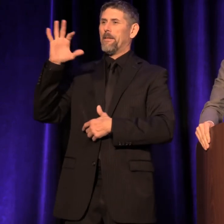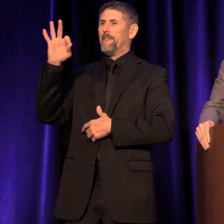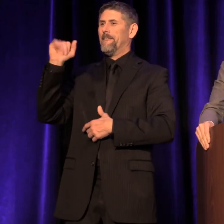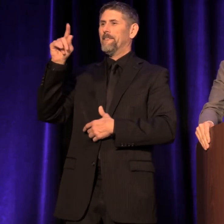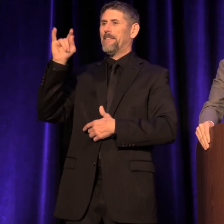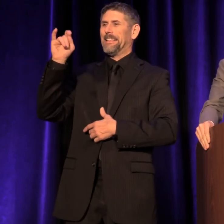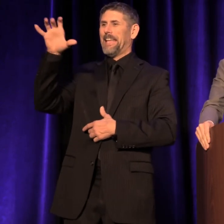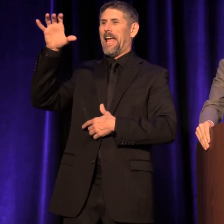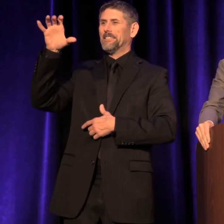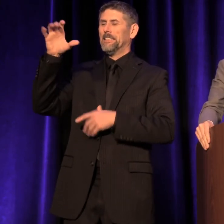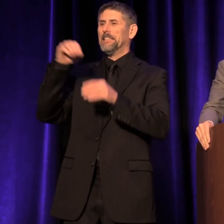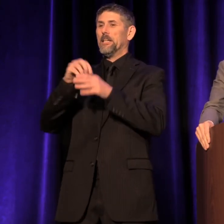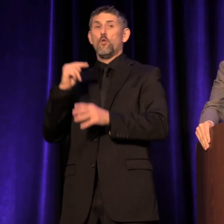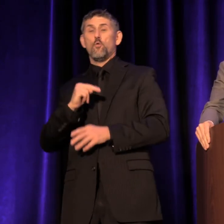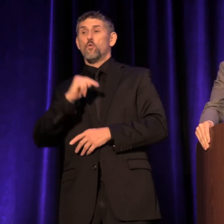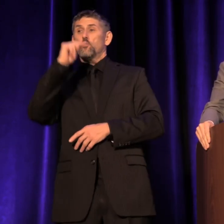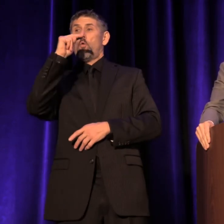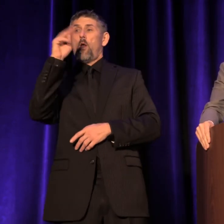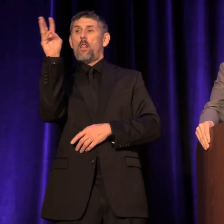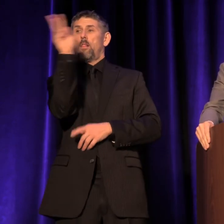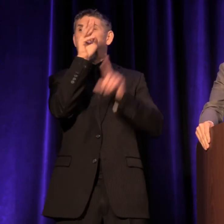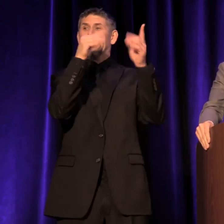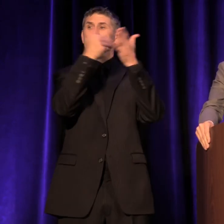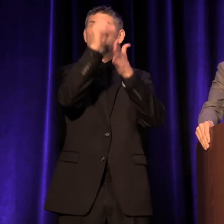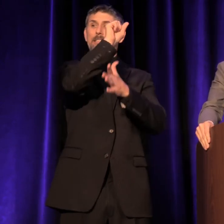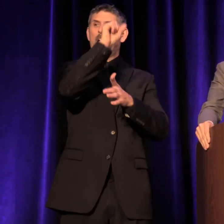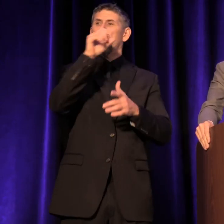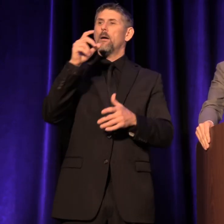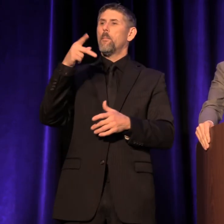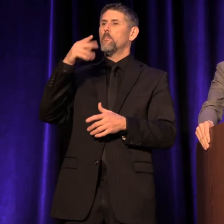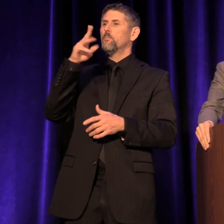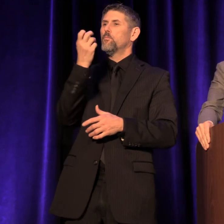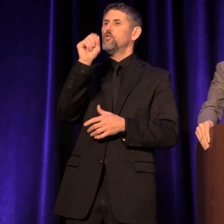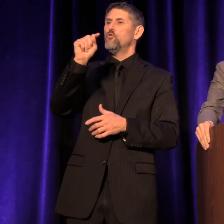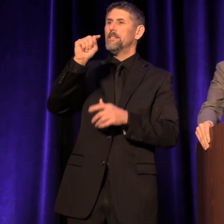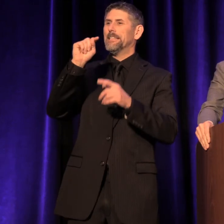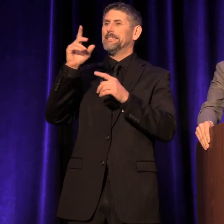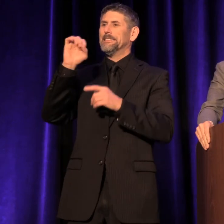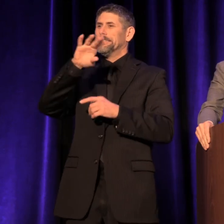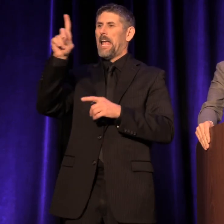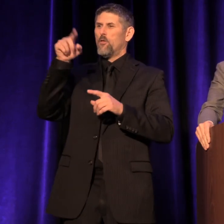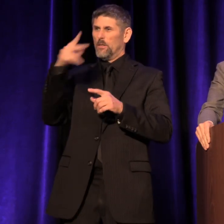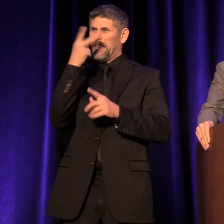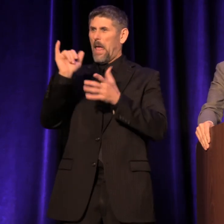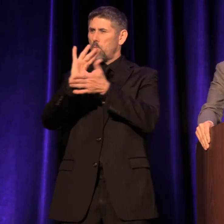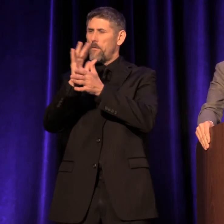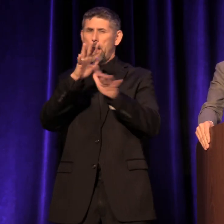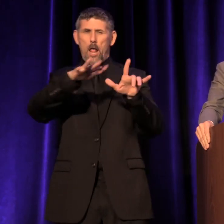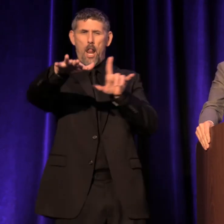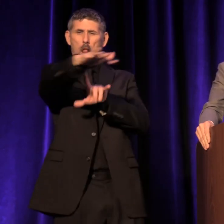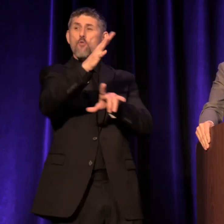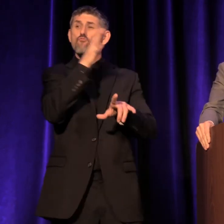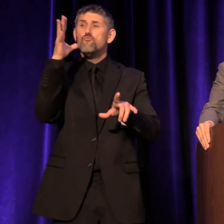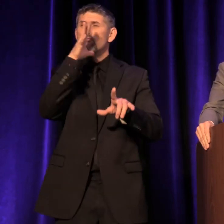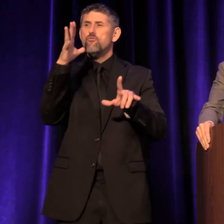in the North Puget Sound, if any of you have seen that movie. Very rural, a little magical, and somewhat feral.